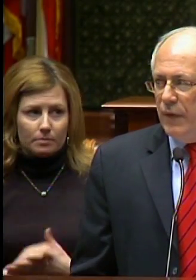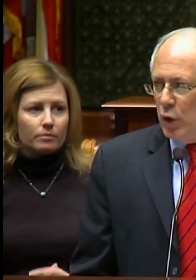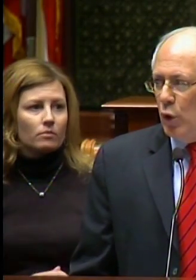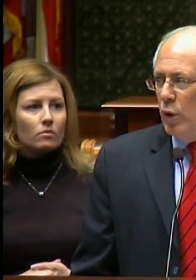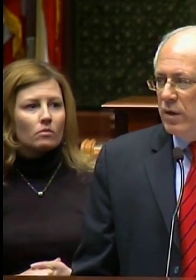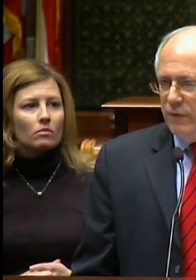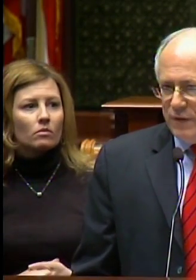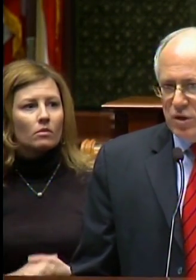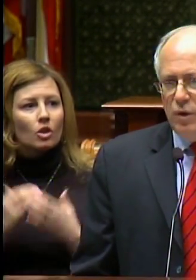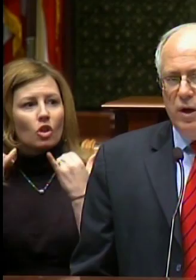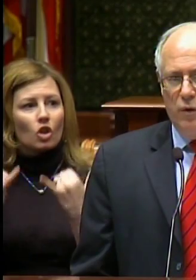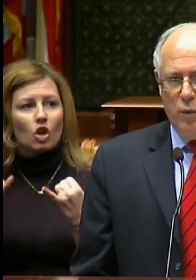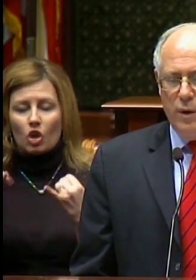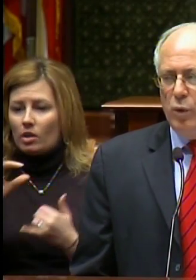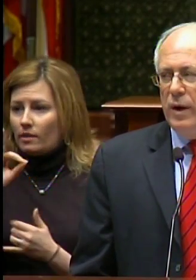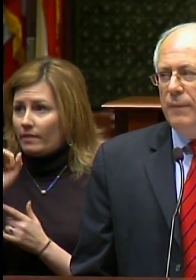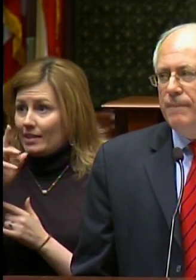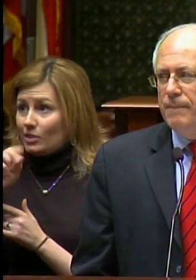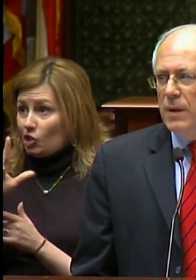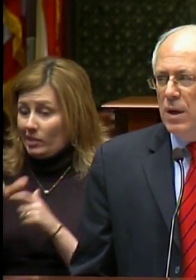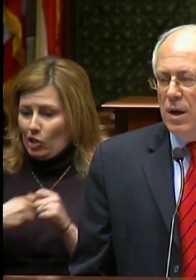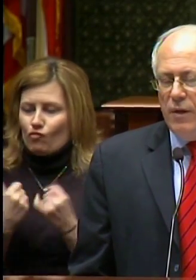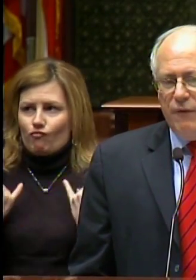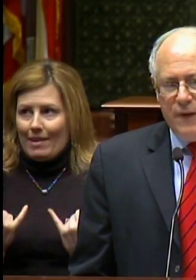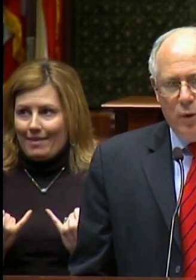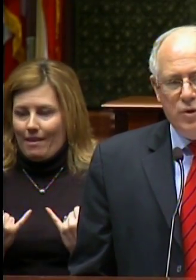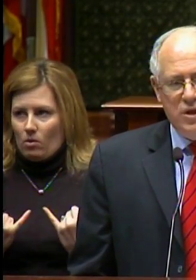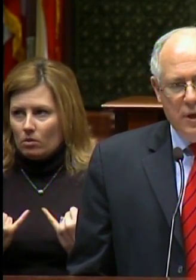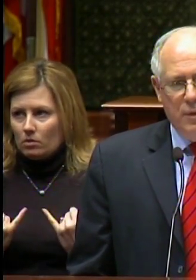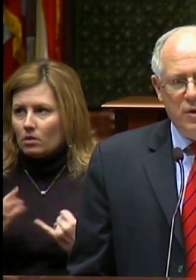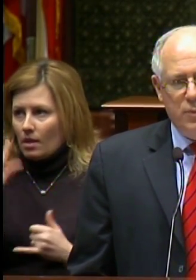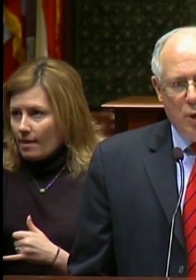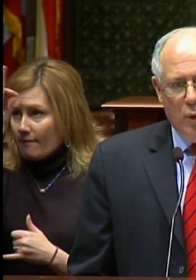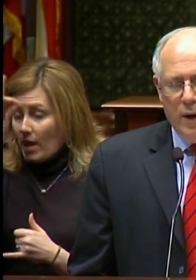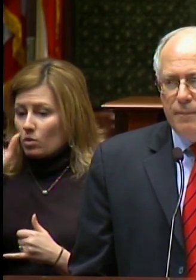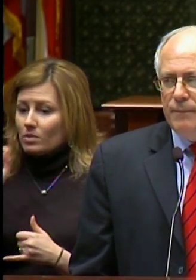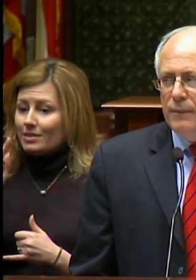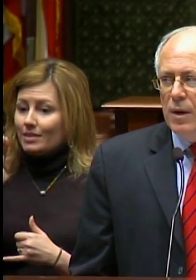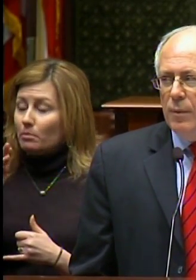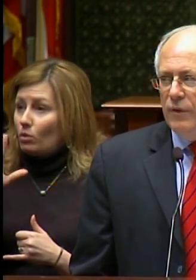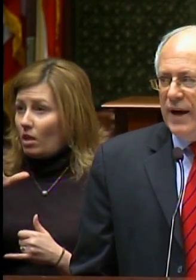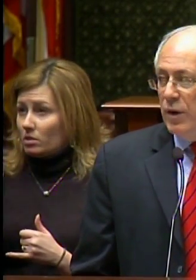In the current fiscal year, the one we’re in, the federal stimulus program provided